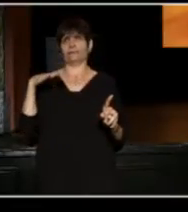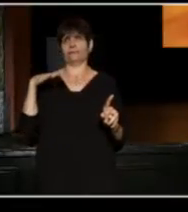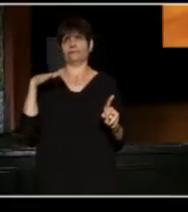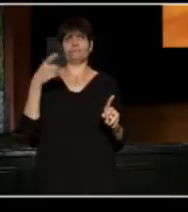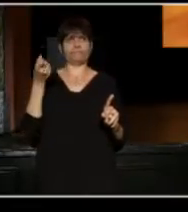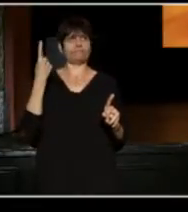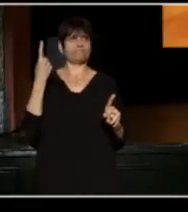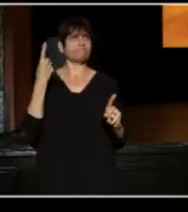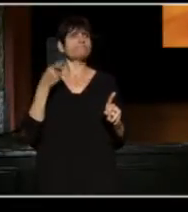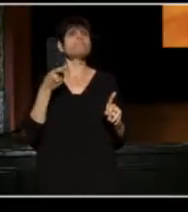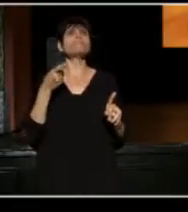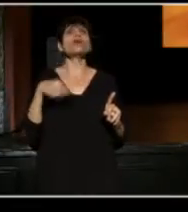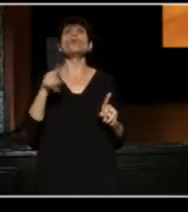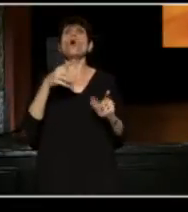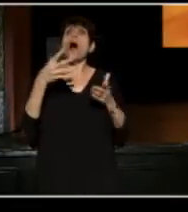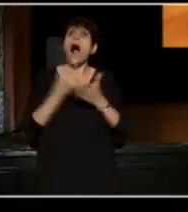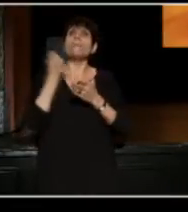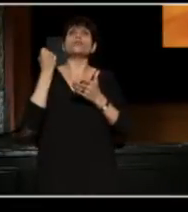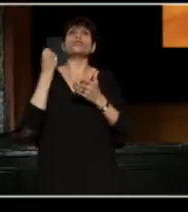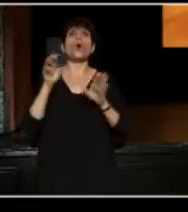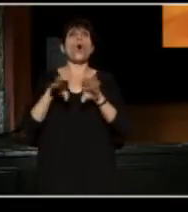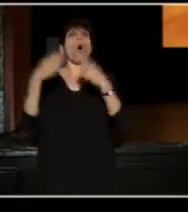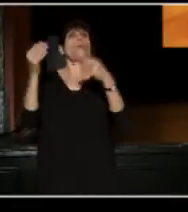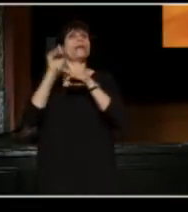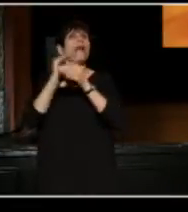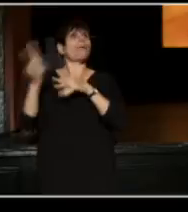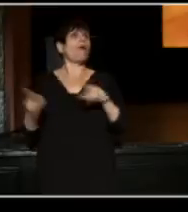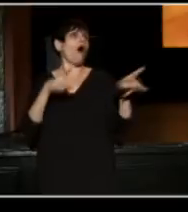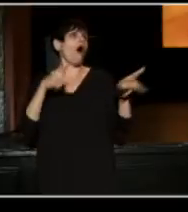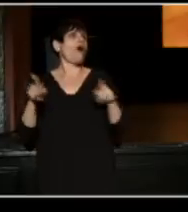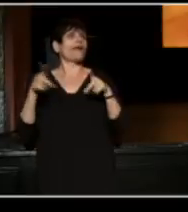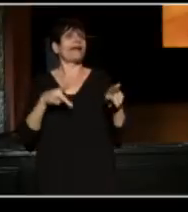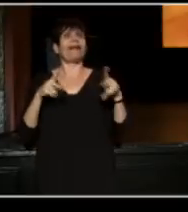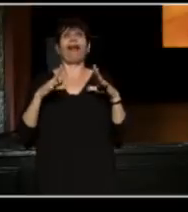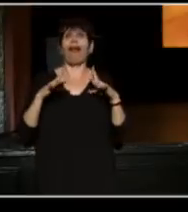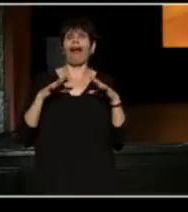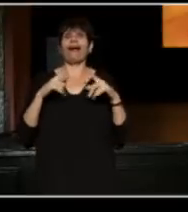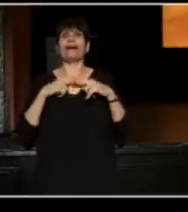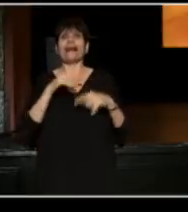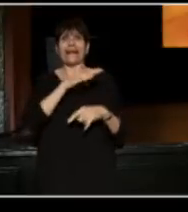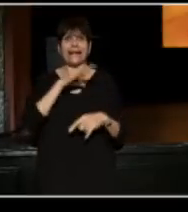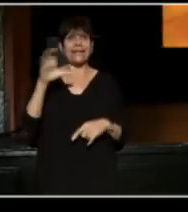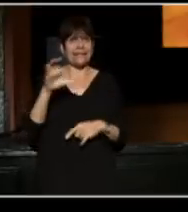You'll get an opportunity at the opening night party, to experience not only Cleveland Public Theater